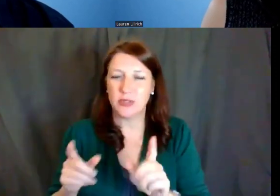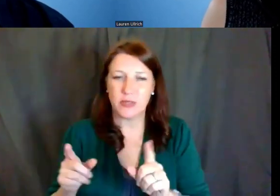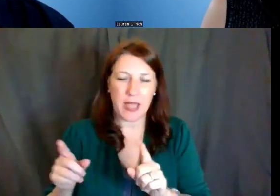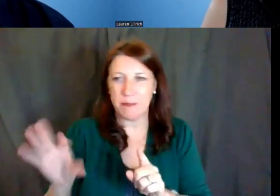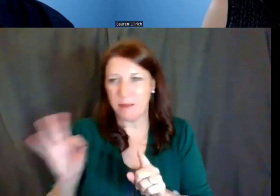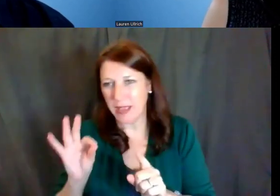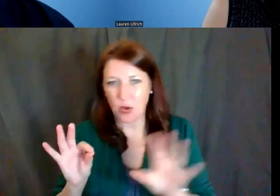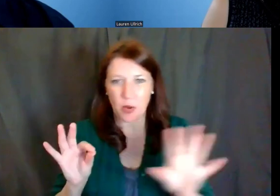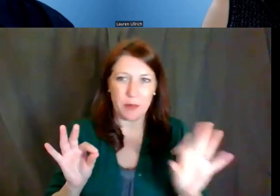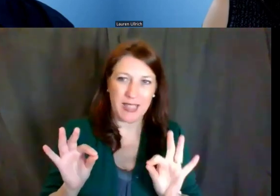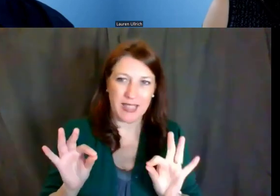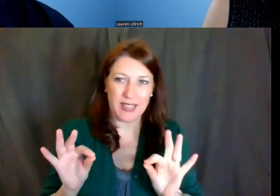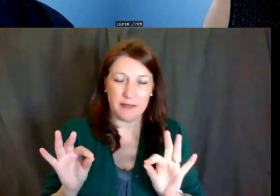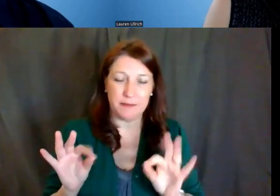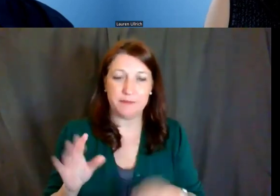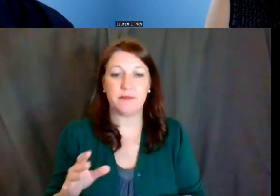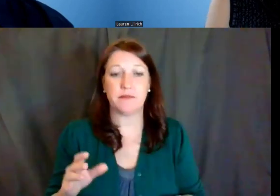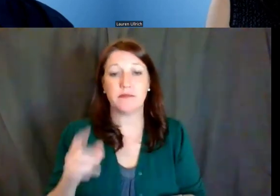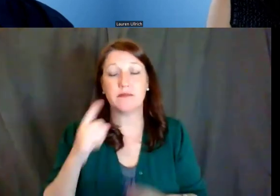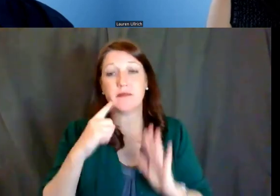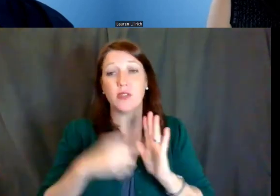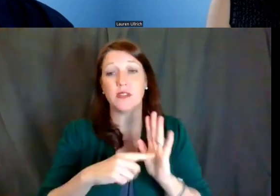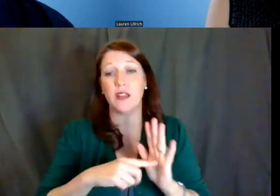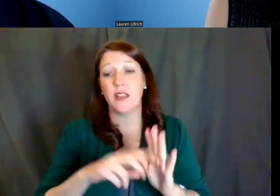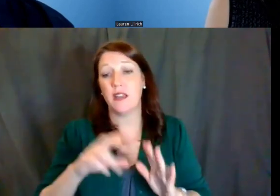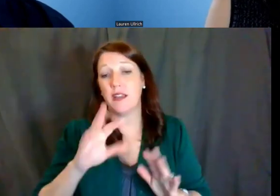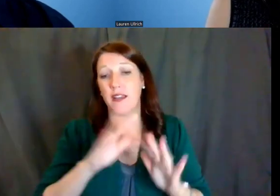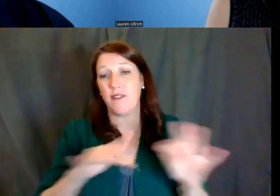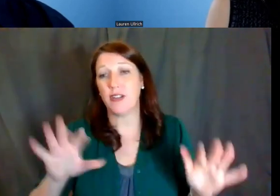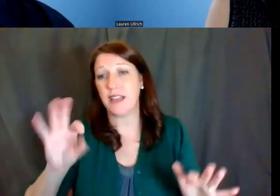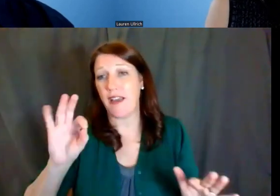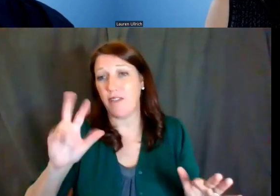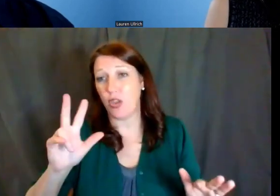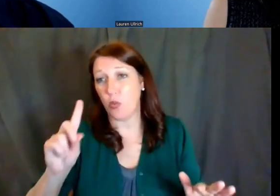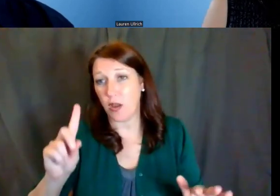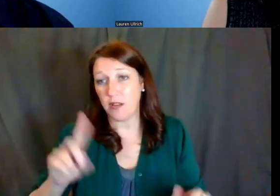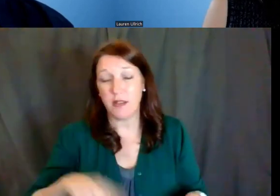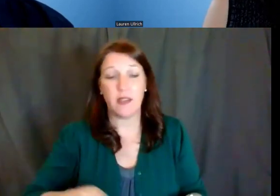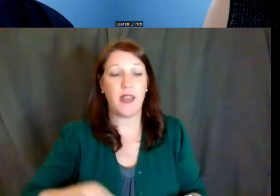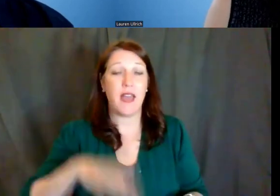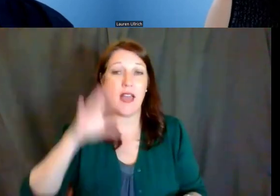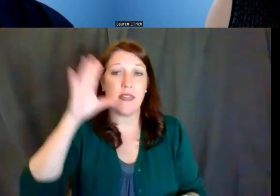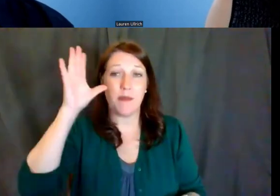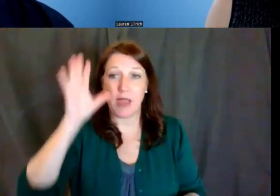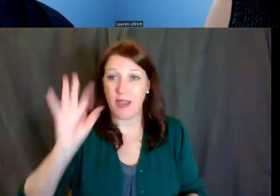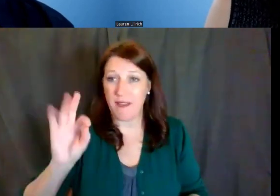so for example, the diversity F31 and the parent F31 -- they're pretty much identical,